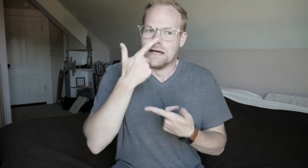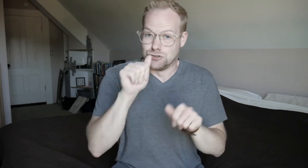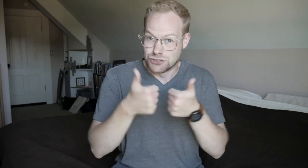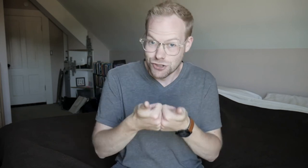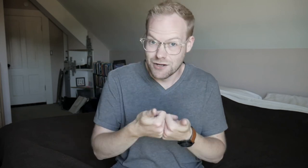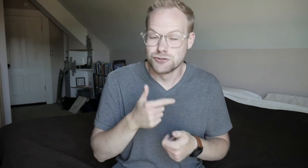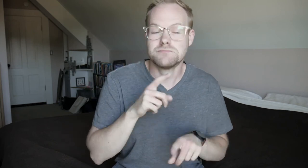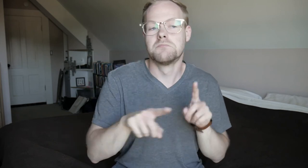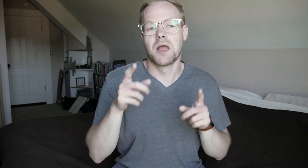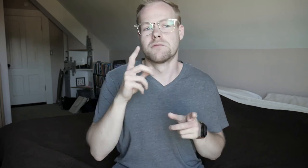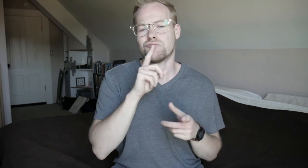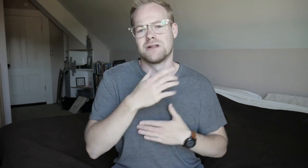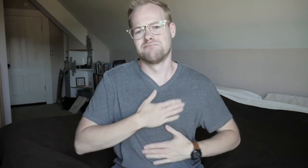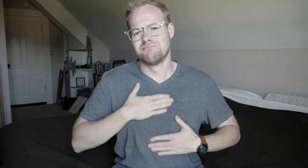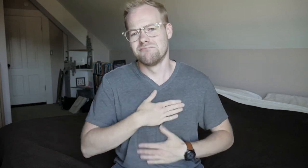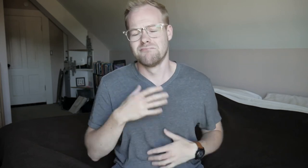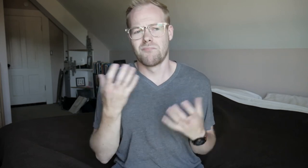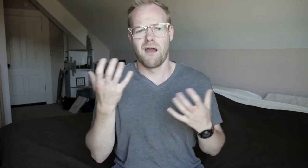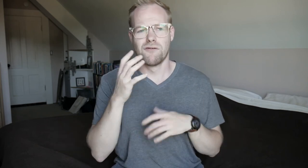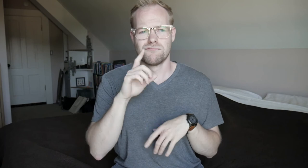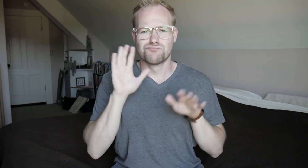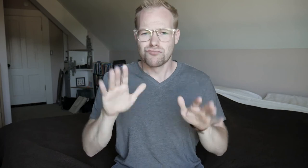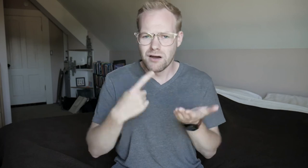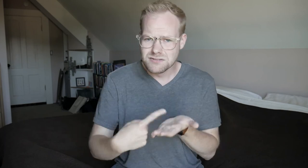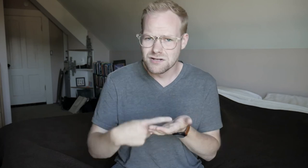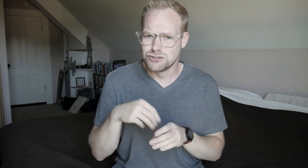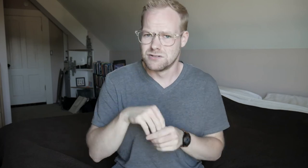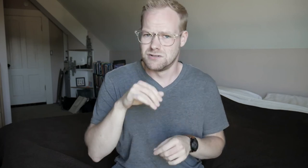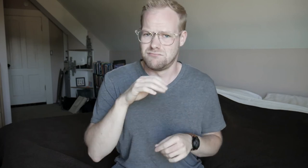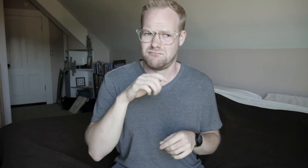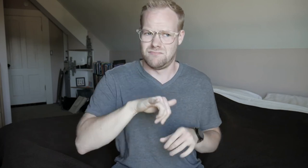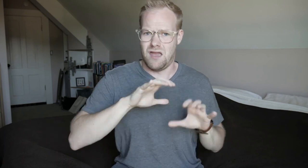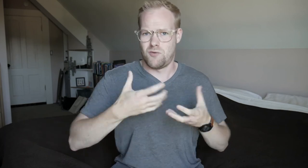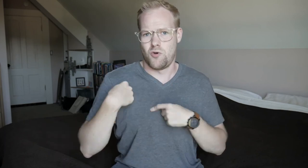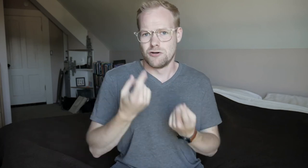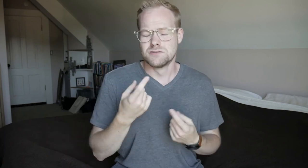It's an interesting challenge, but I'm really enjoying it. A lot of great discussions in that cohort so far.